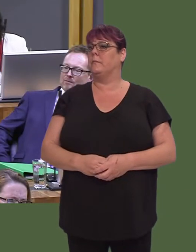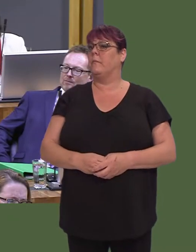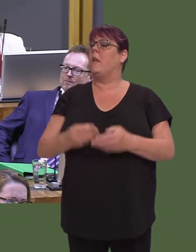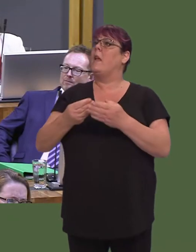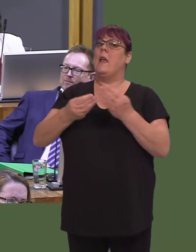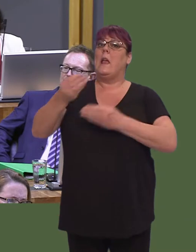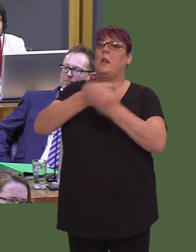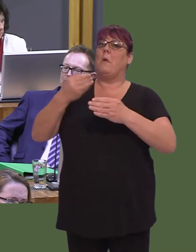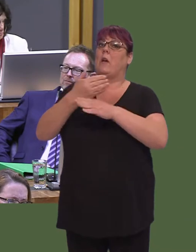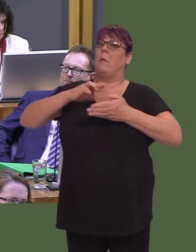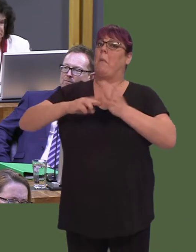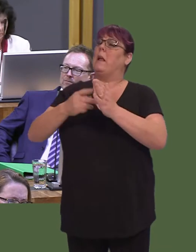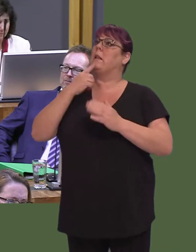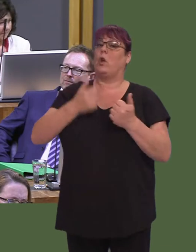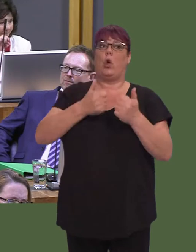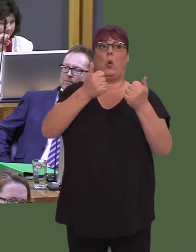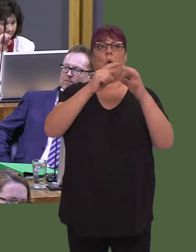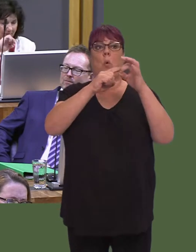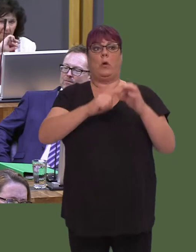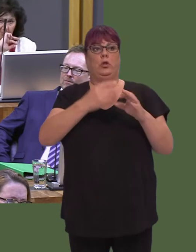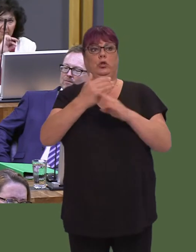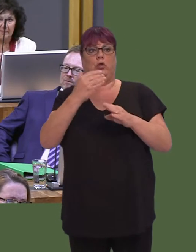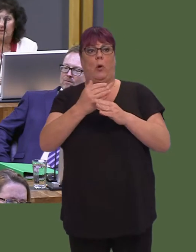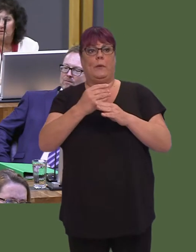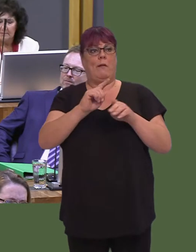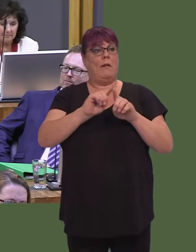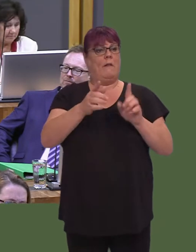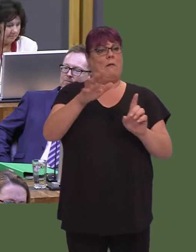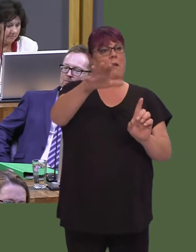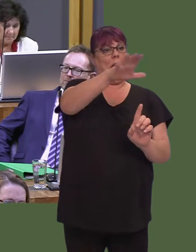'Good quality jobs and regions that are attractive places in which to live, work and invest,